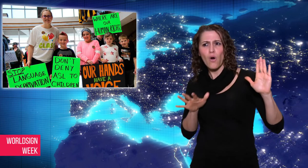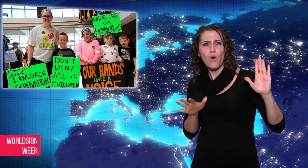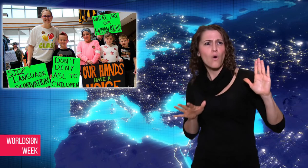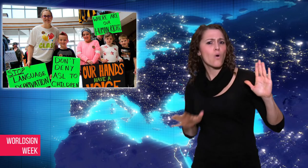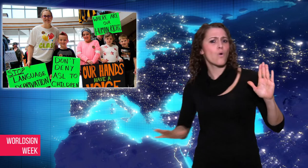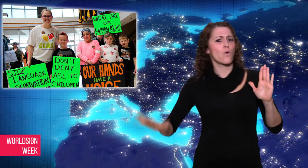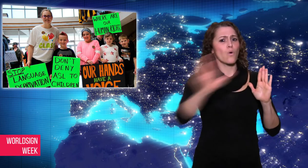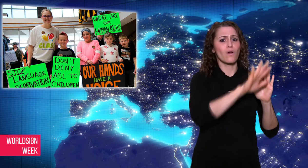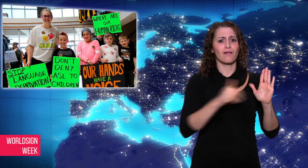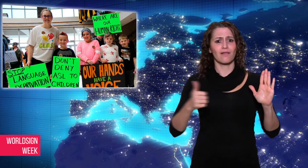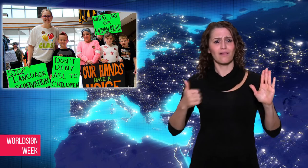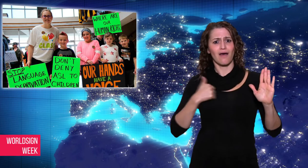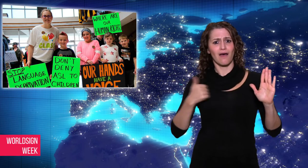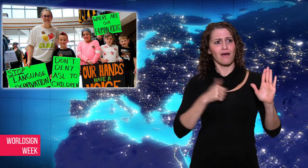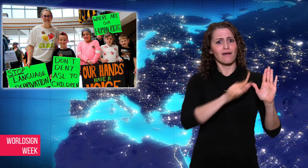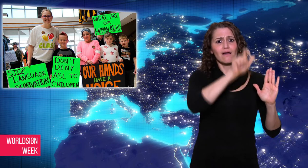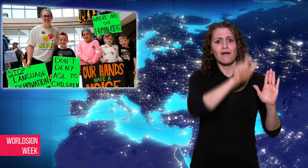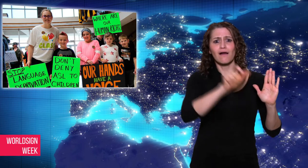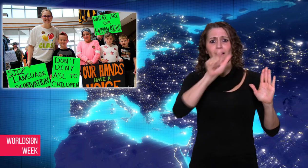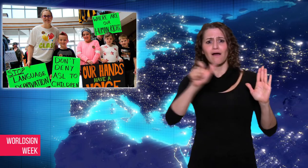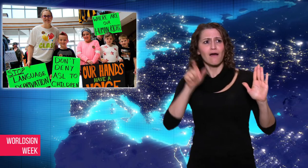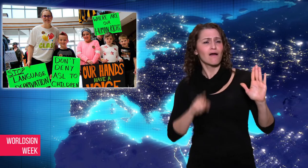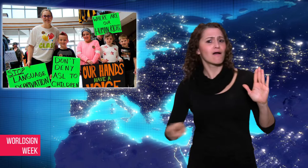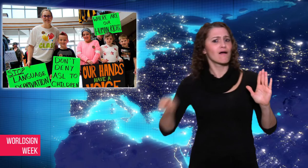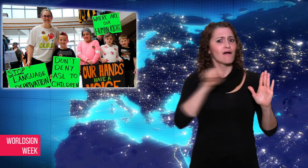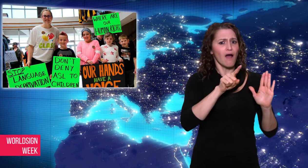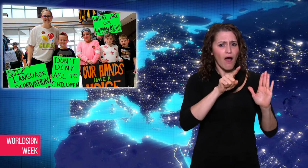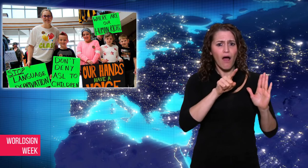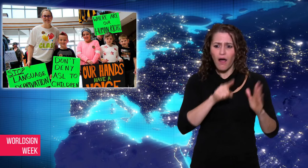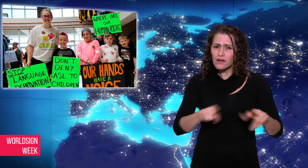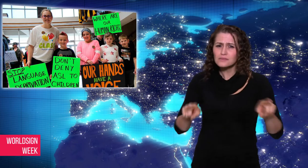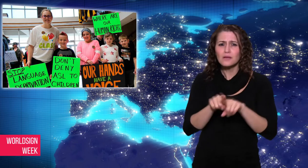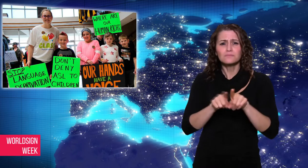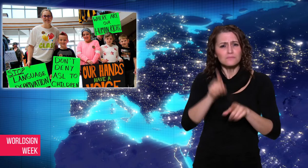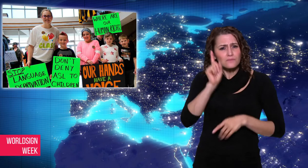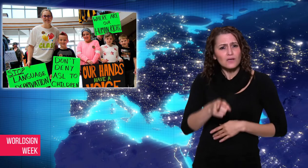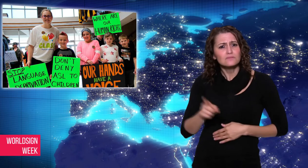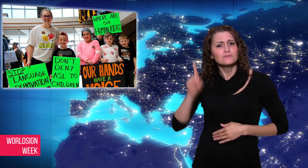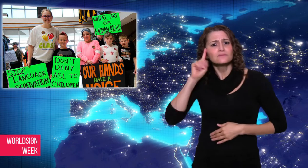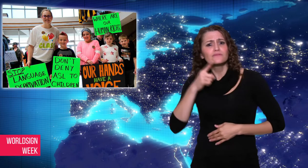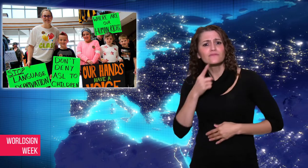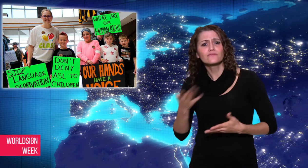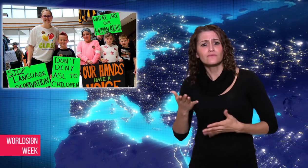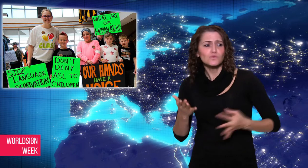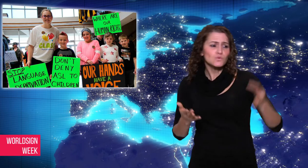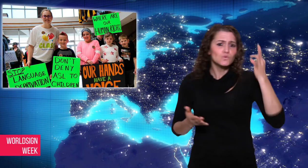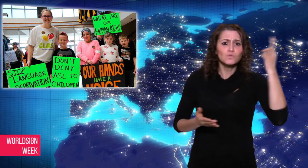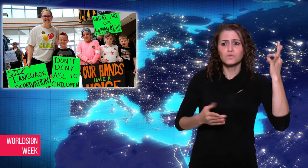deaf Canadians, in areas under